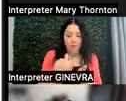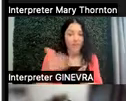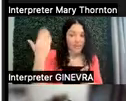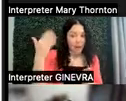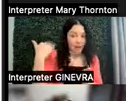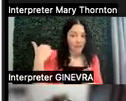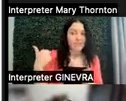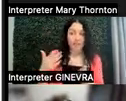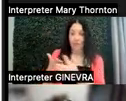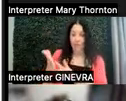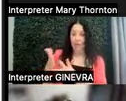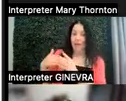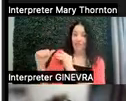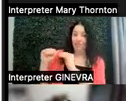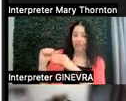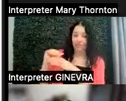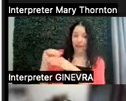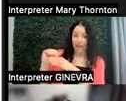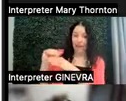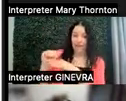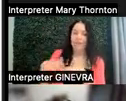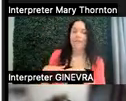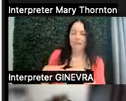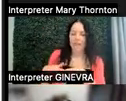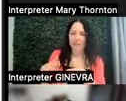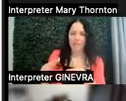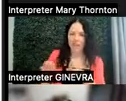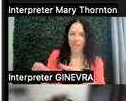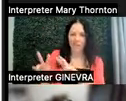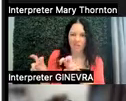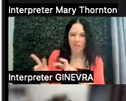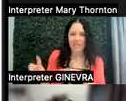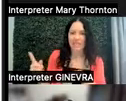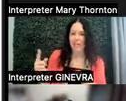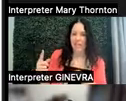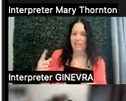in Behavior Analysis, we would look at what is the least developed skill.